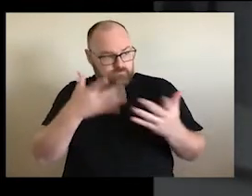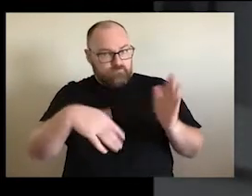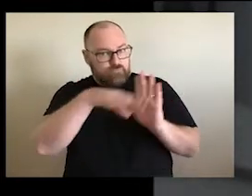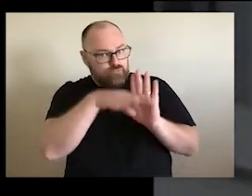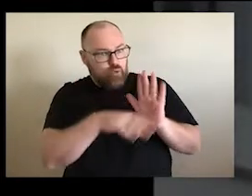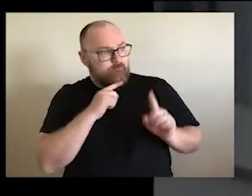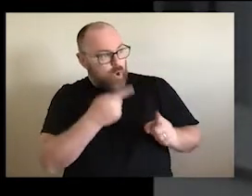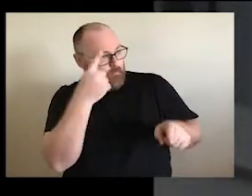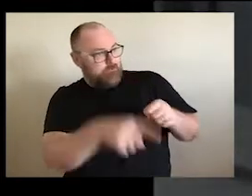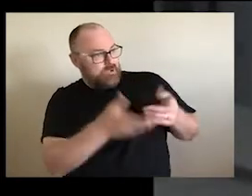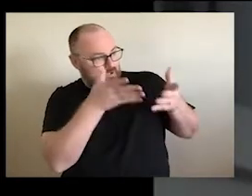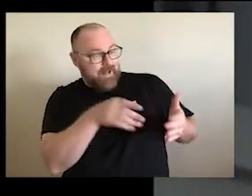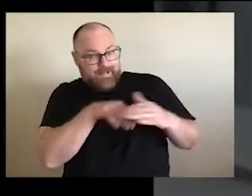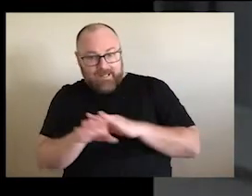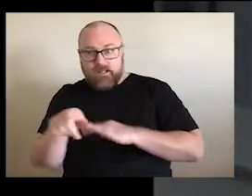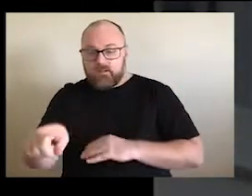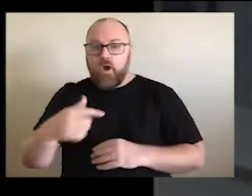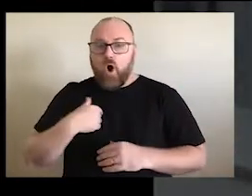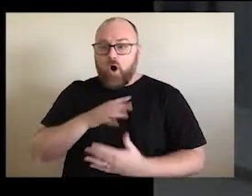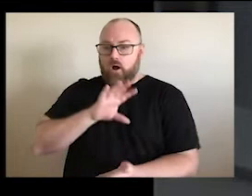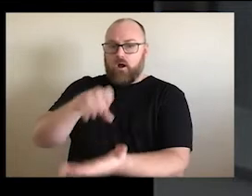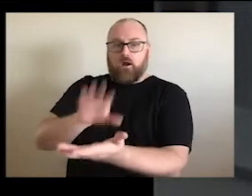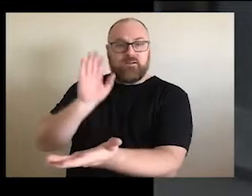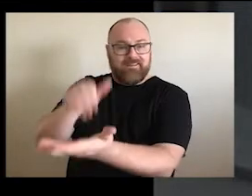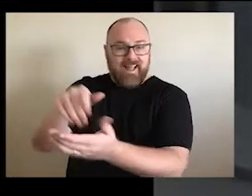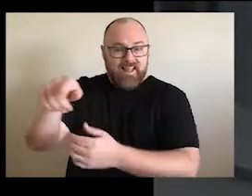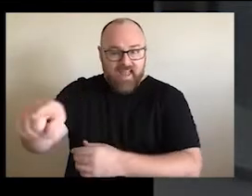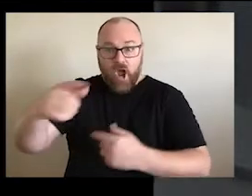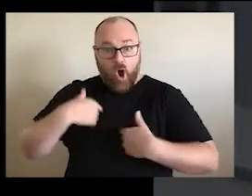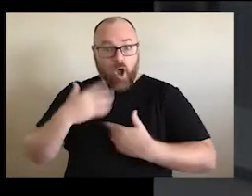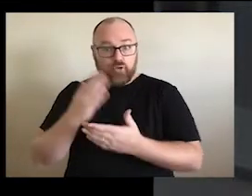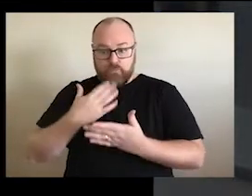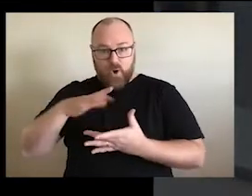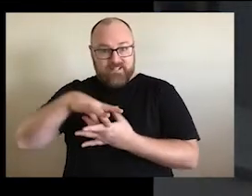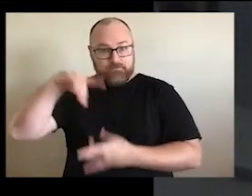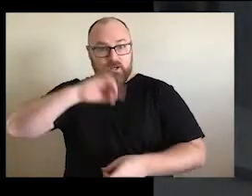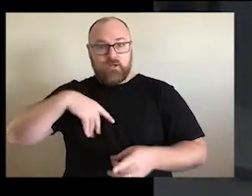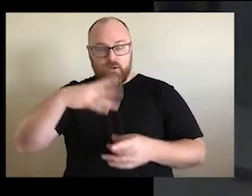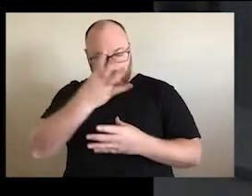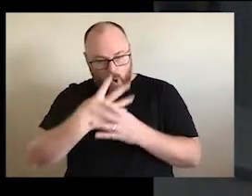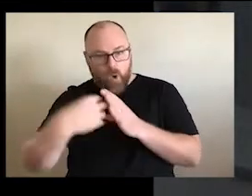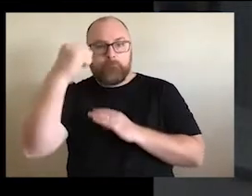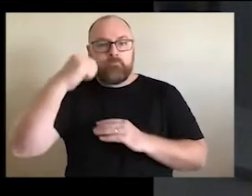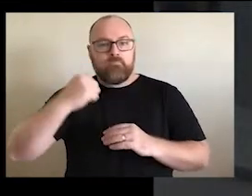spirit, I went right back into my mother's womb. And it was amazing.